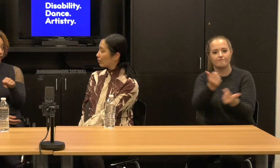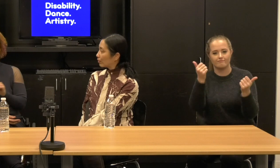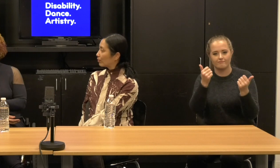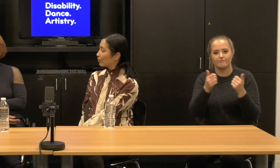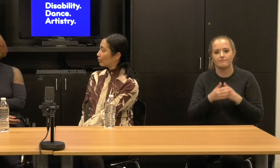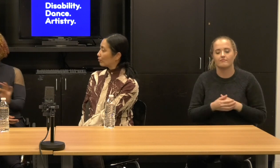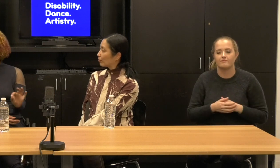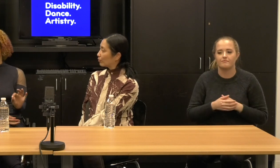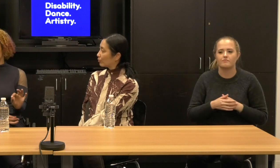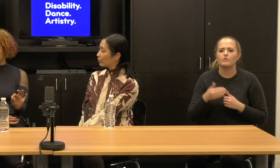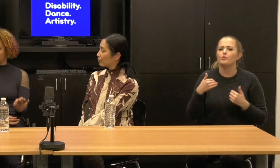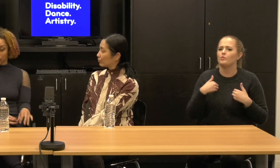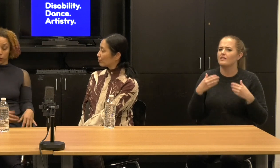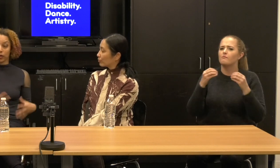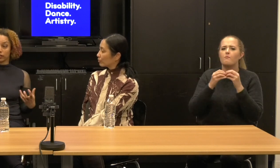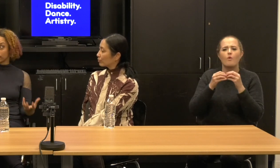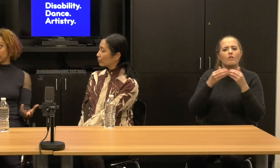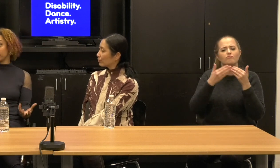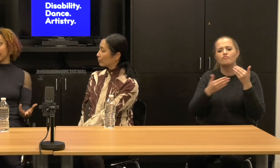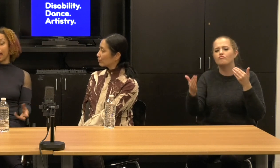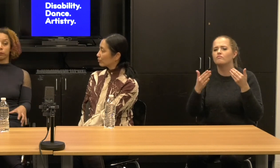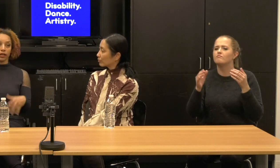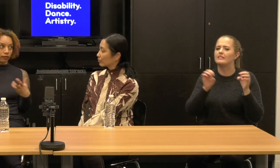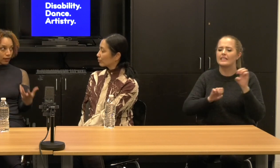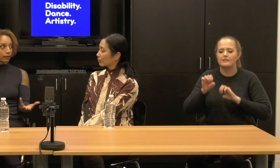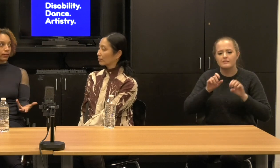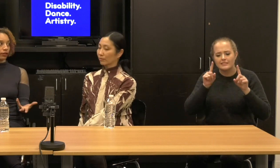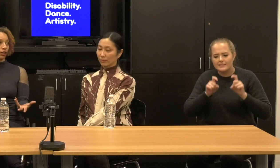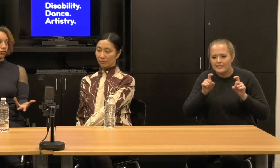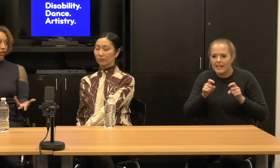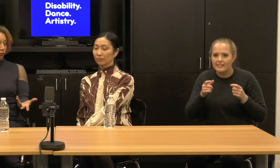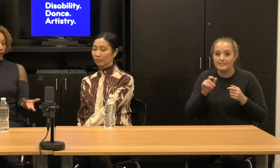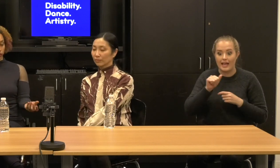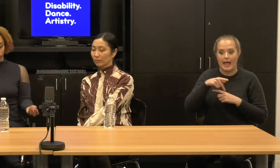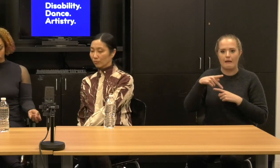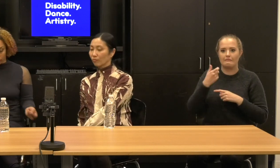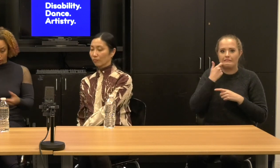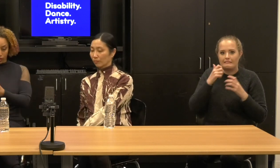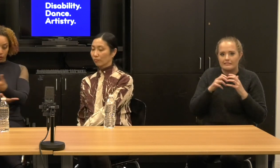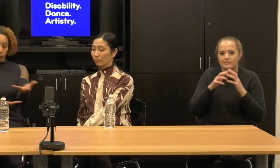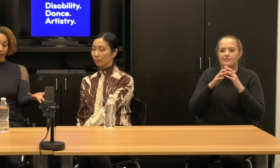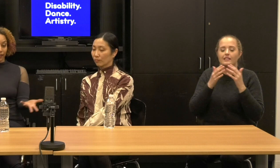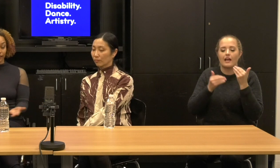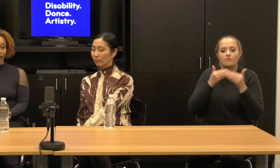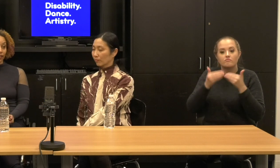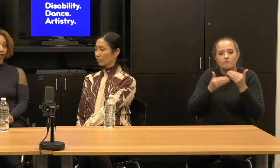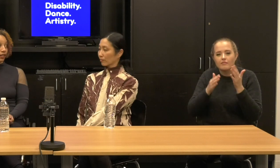We have a lot more to learn. We are developing the App, we're developing the content, we are still working on that.